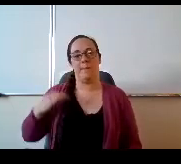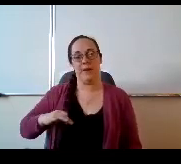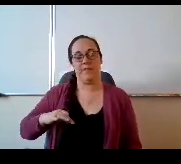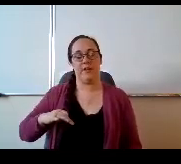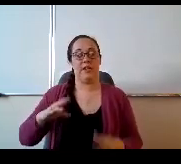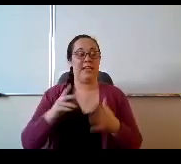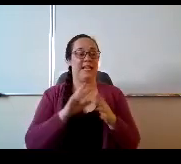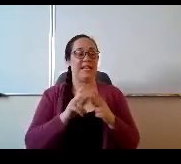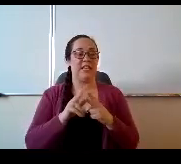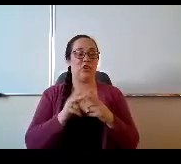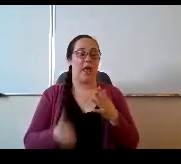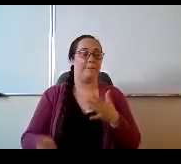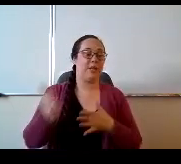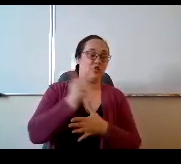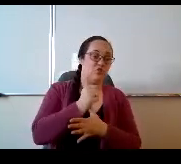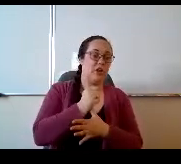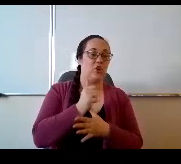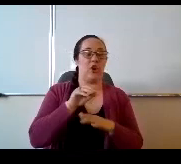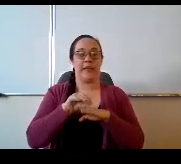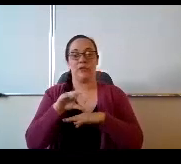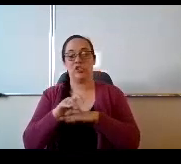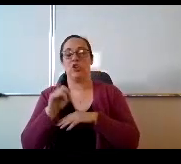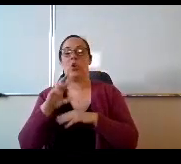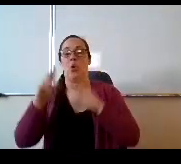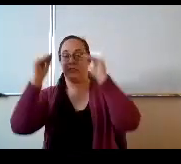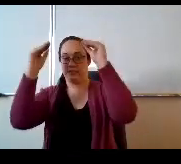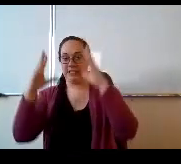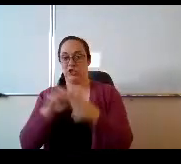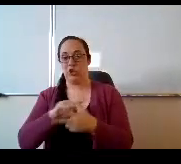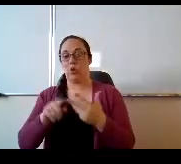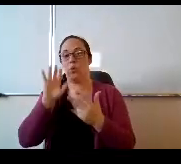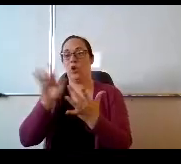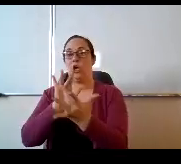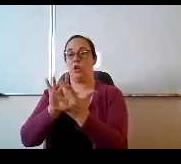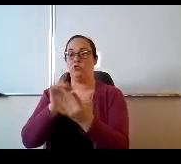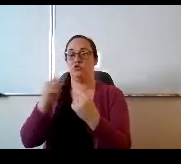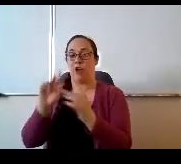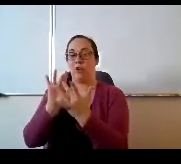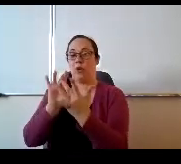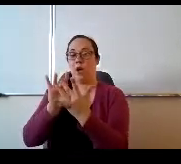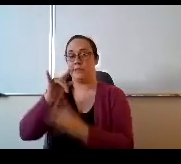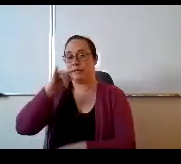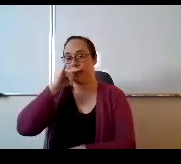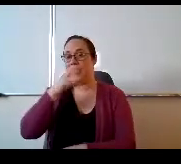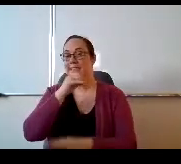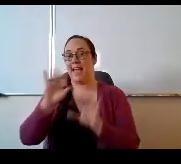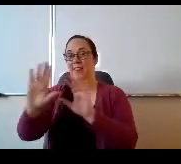a counselor or a teacher have been reaching out to those kids to try to and the families to try